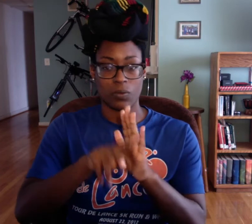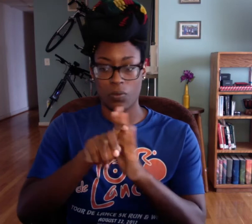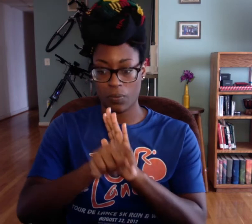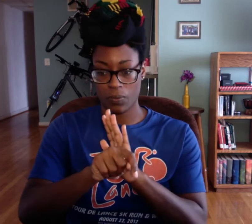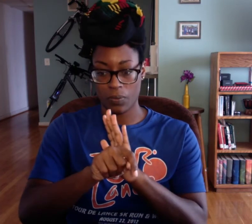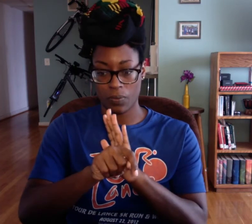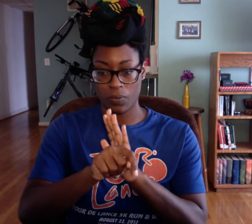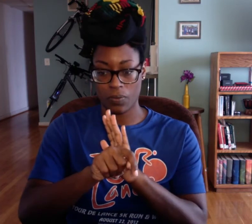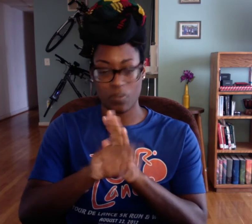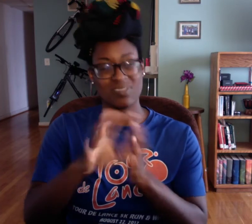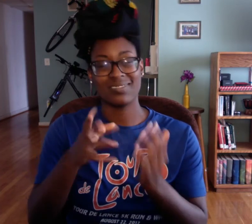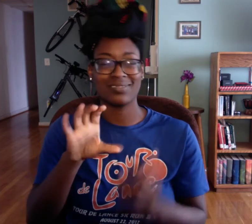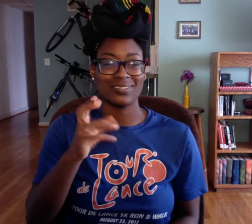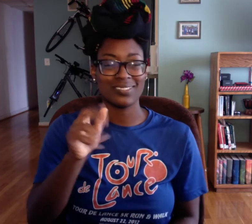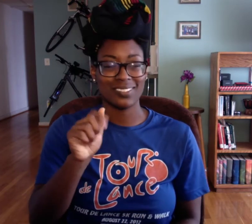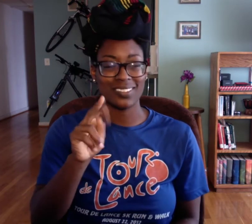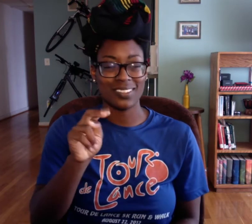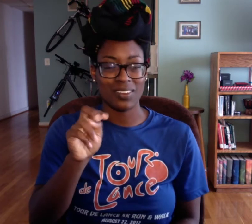a channel.